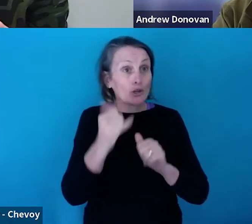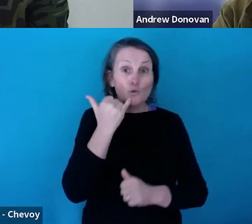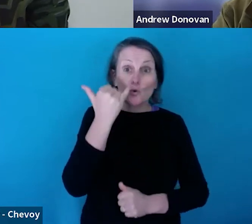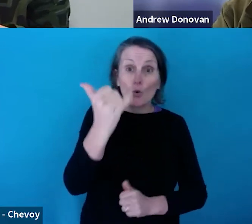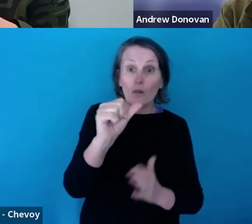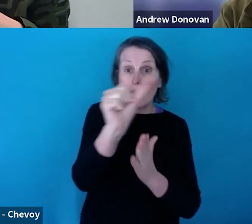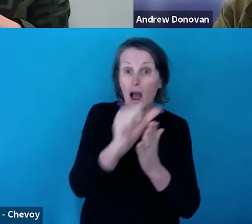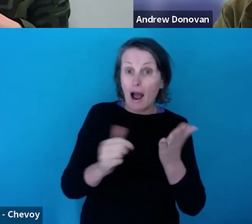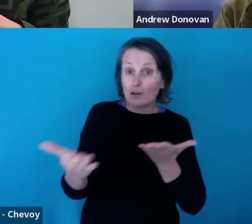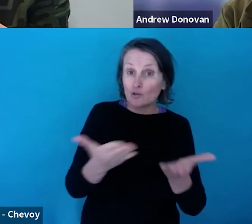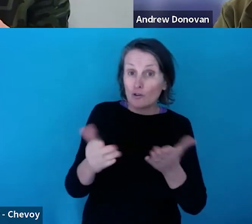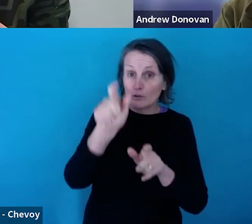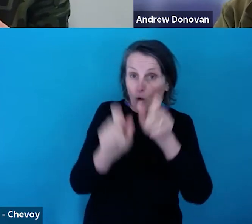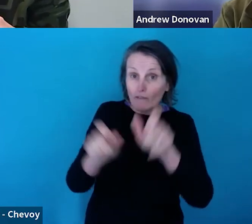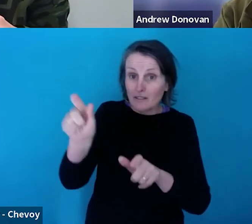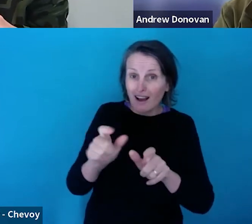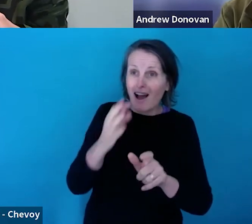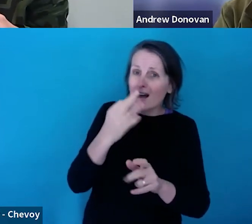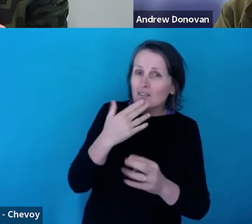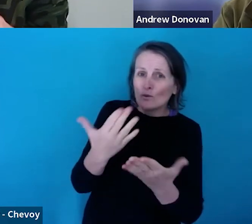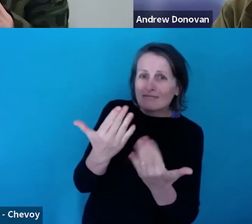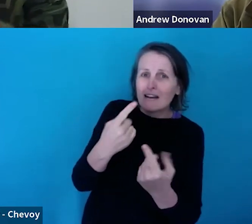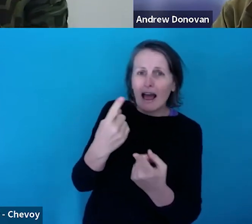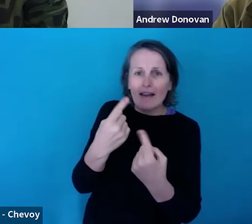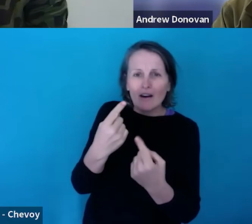with them. They will give you wonderful advice about how to be super clear in